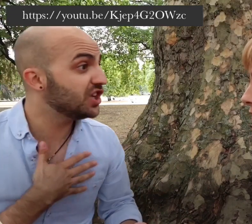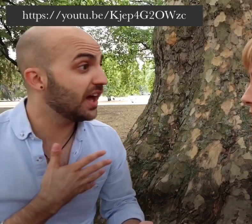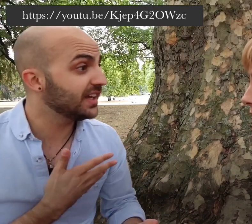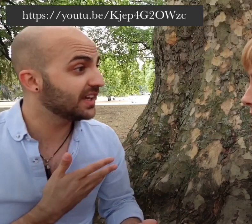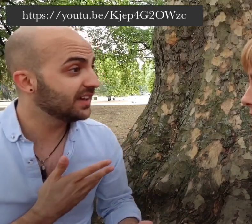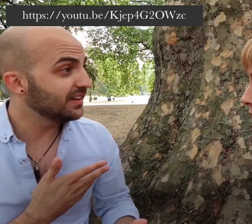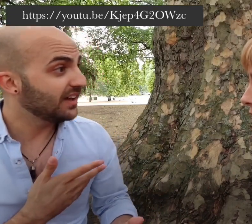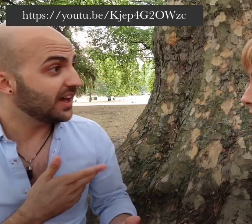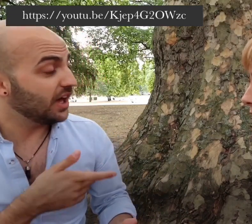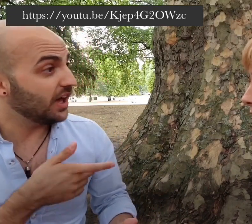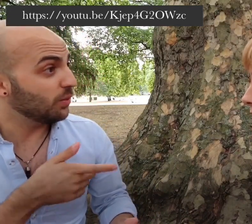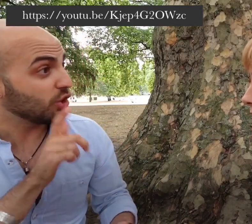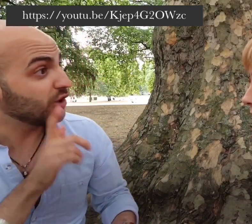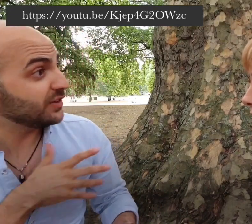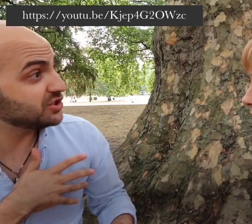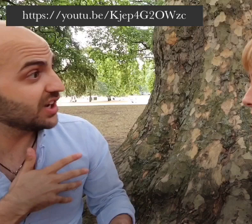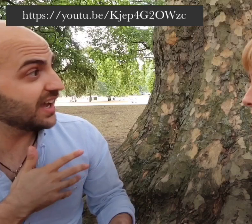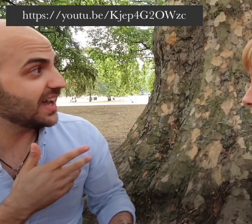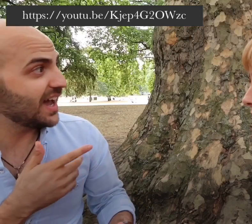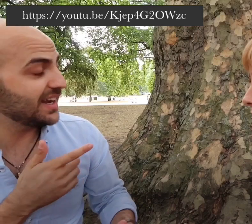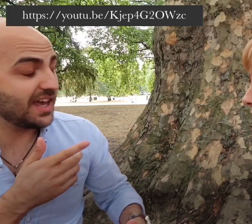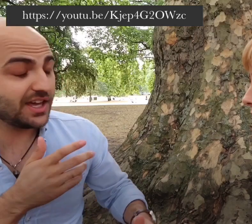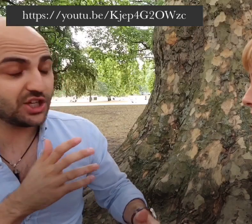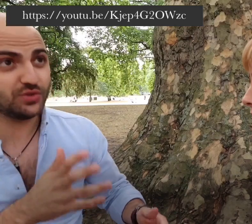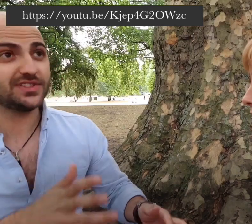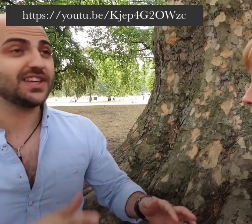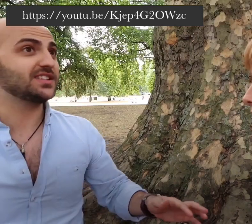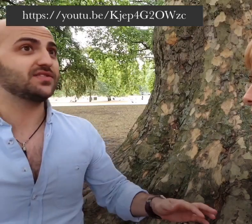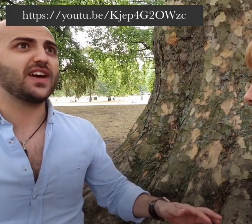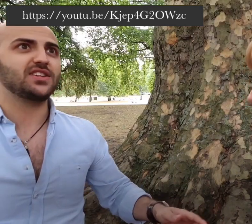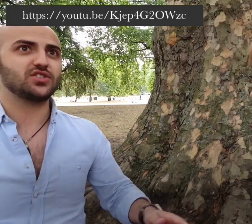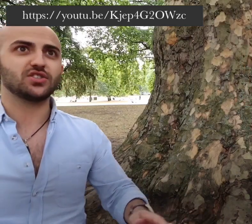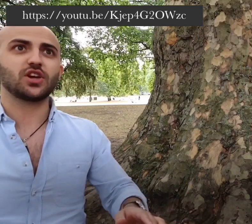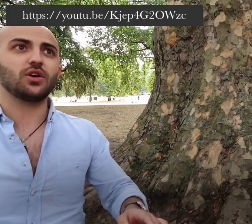would you like.. what coffee would you like " and you see his face just go